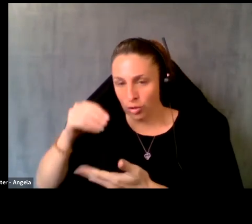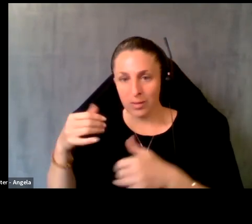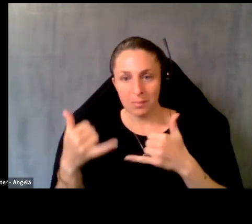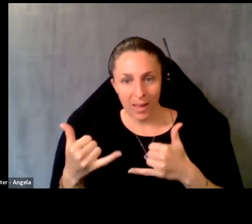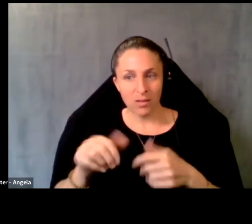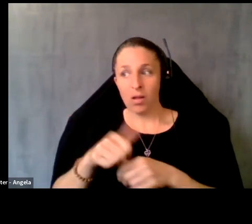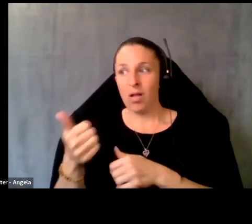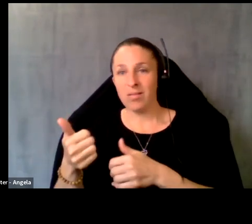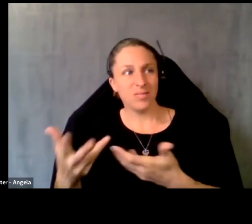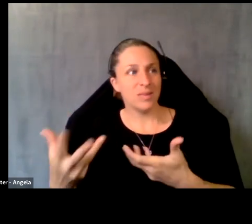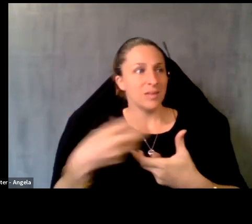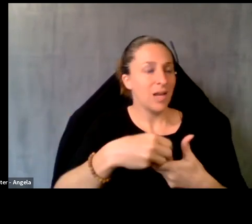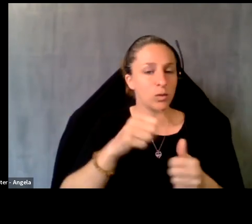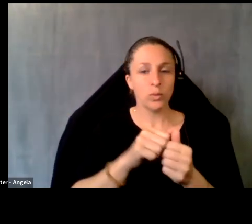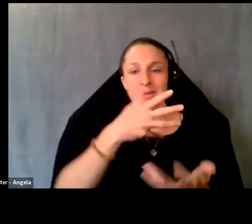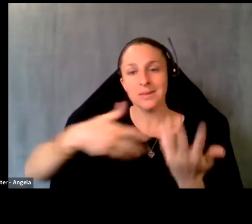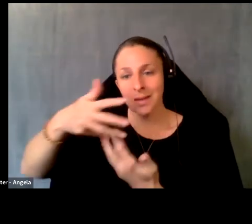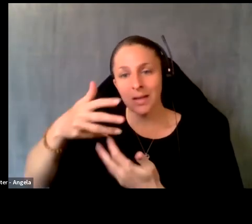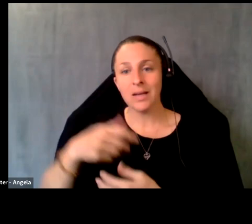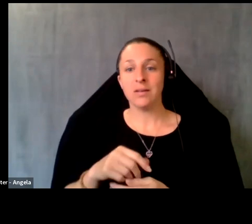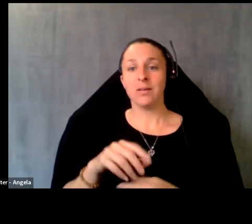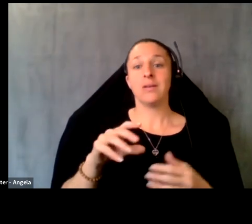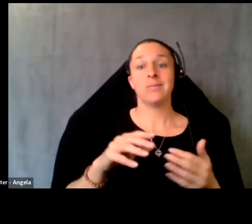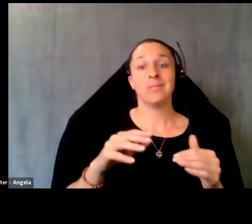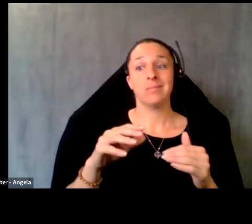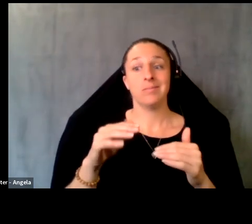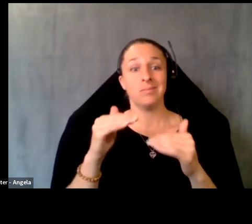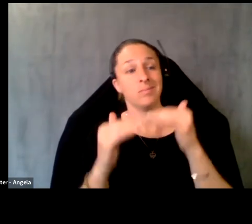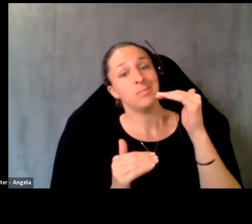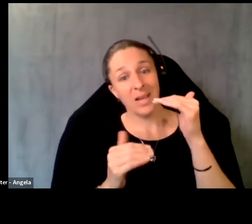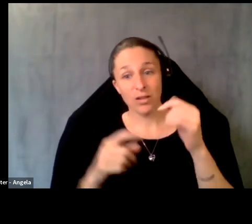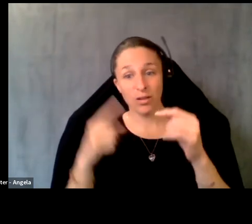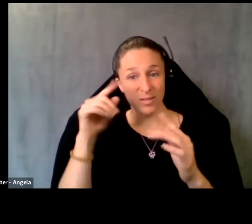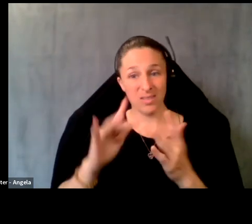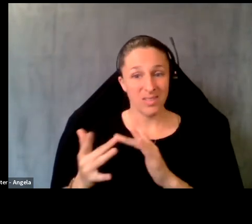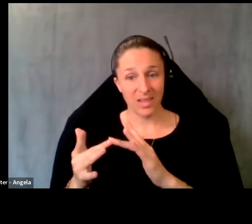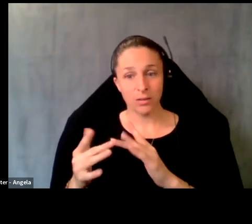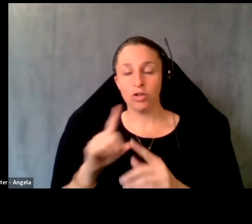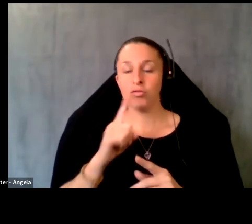with society, and broadband and digital barriers exacerbate Many is that the inequities and many